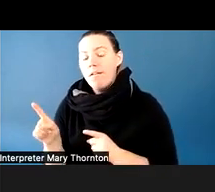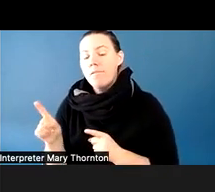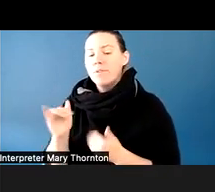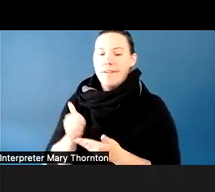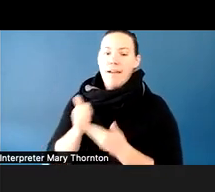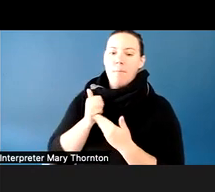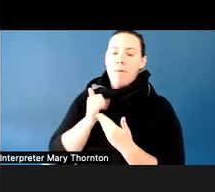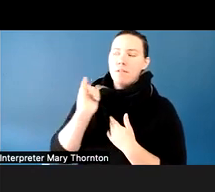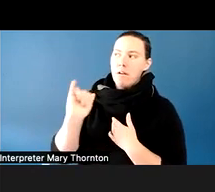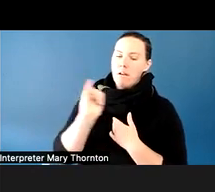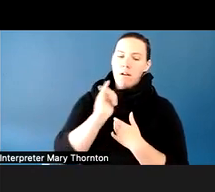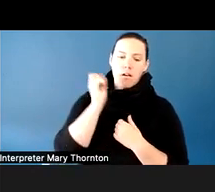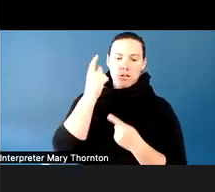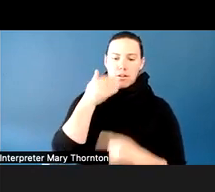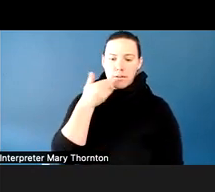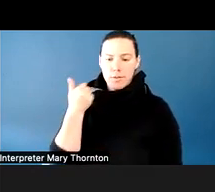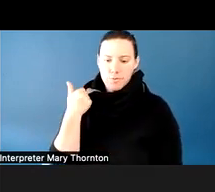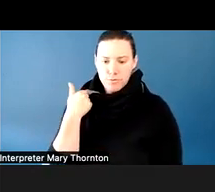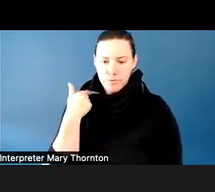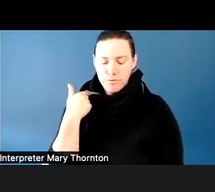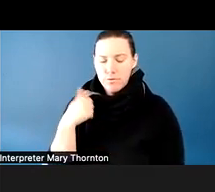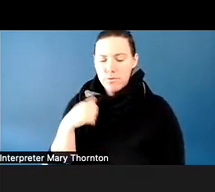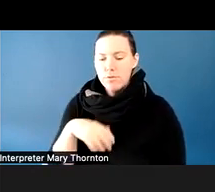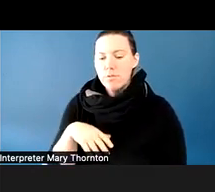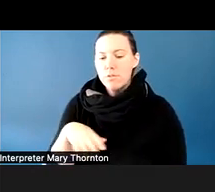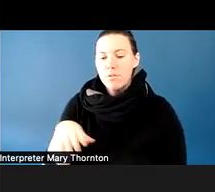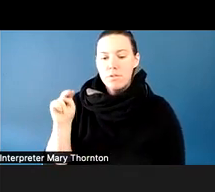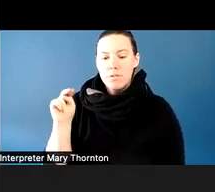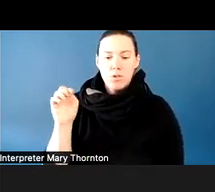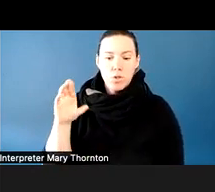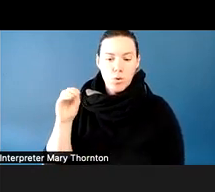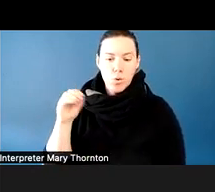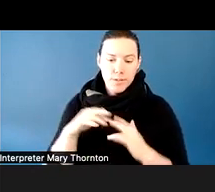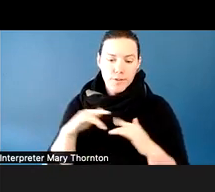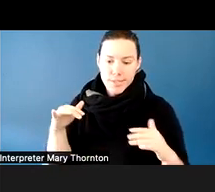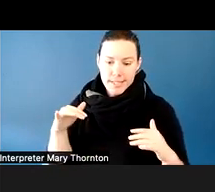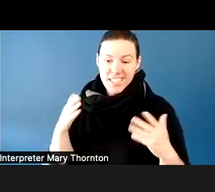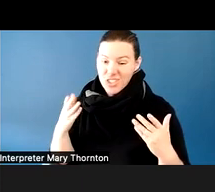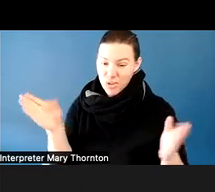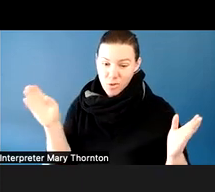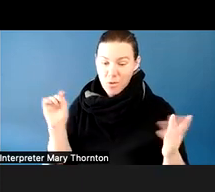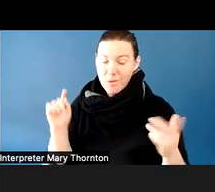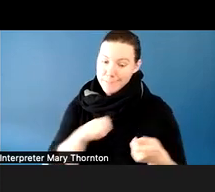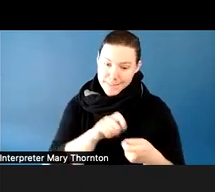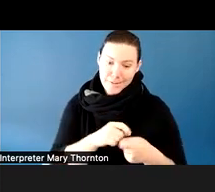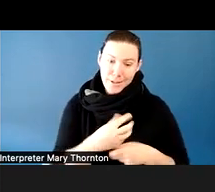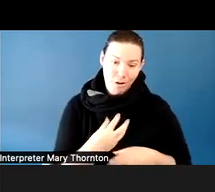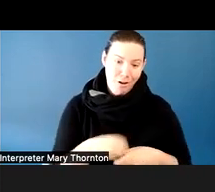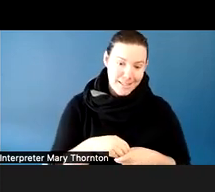but certainly, in my experience, autism-- is widely misunderstood. And so part of making our spaces safe